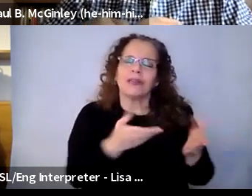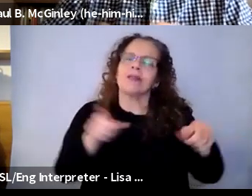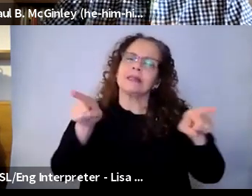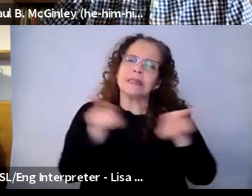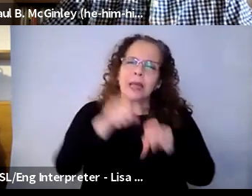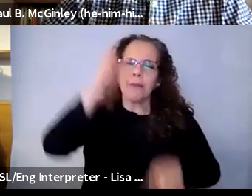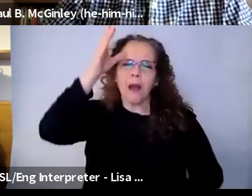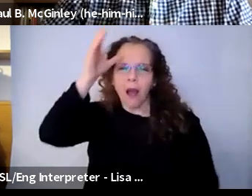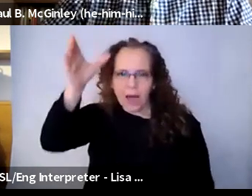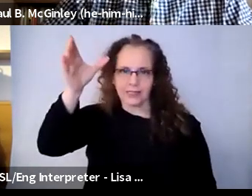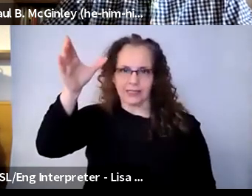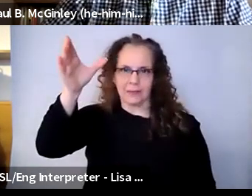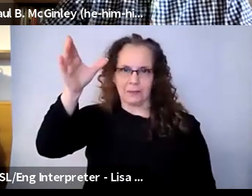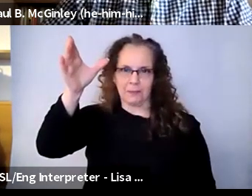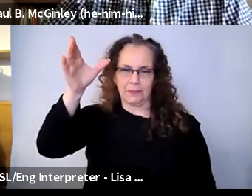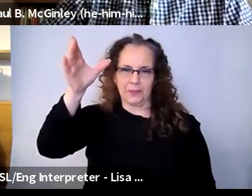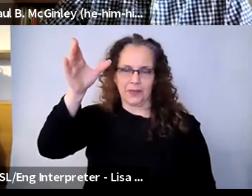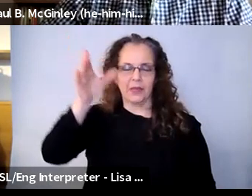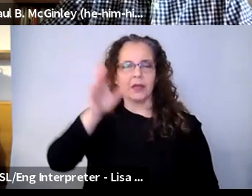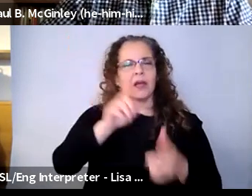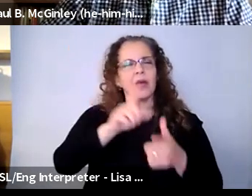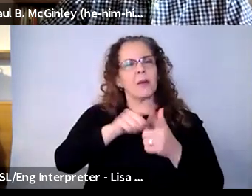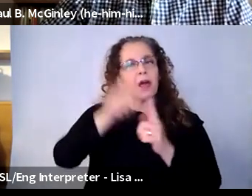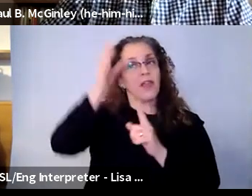concept. And then we had to adapt it because when we fell